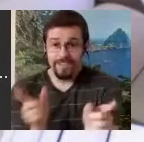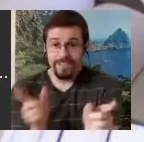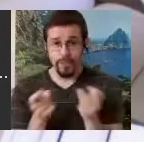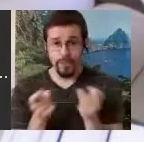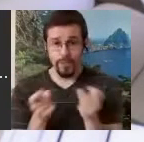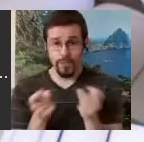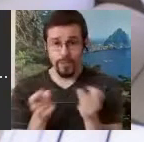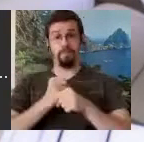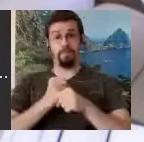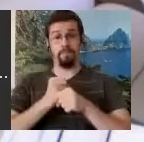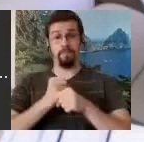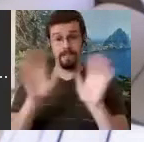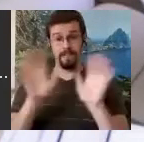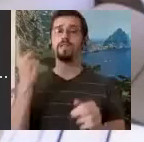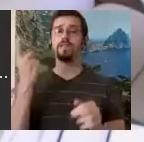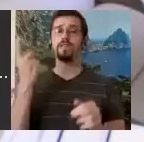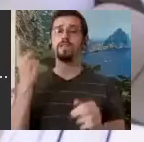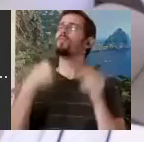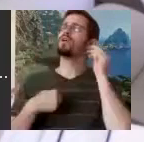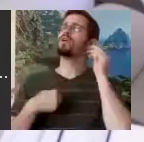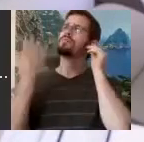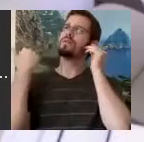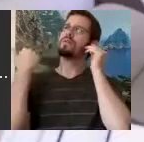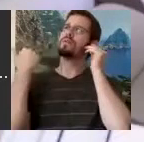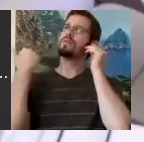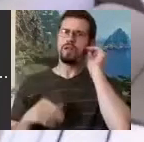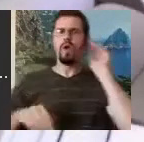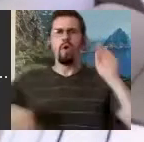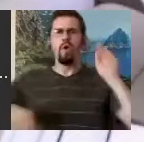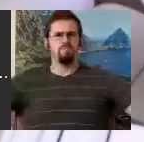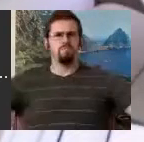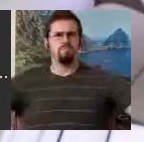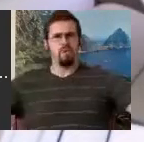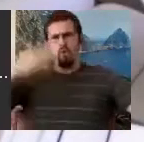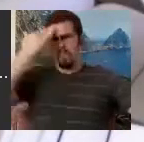other day, "Well how come they were allowed to do that?" and I thought to